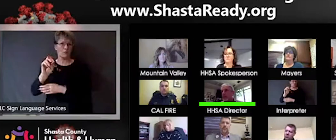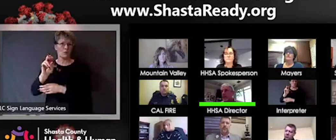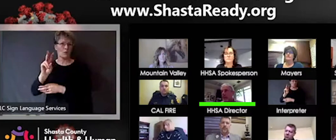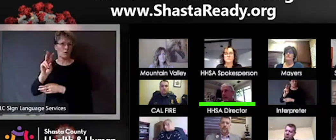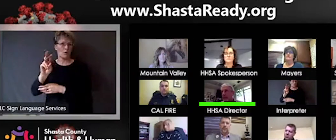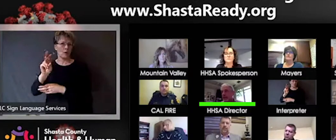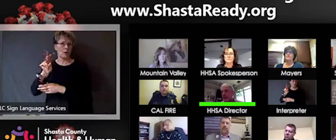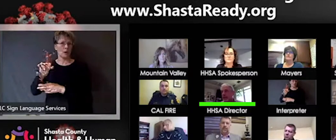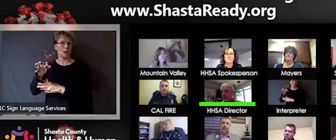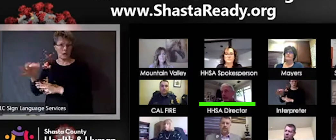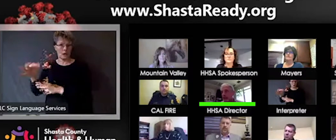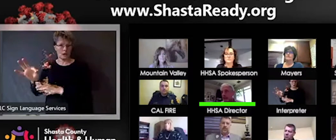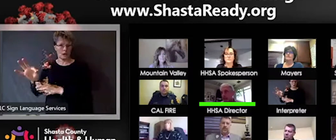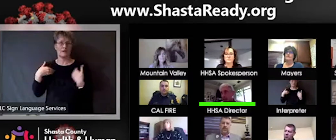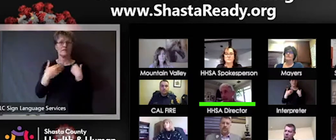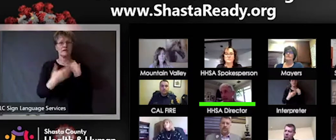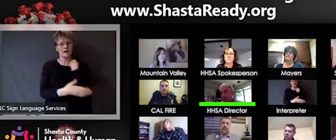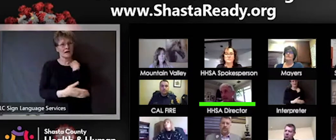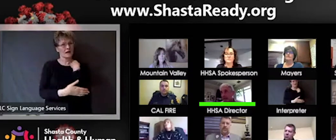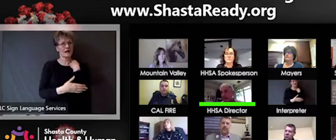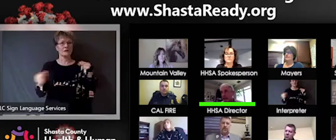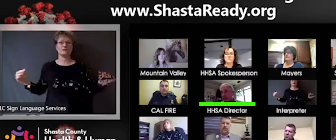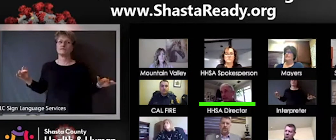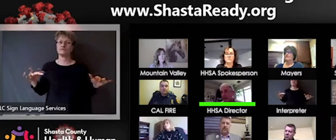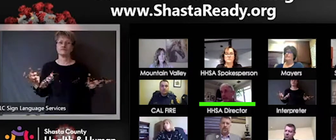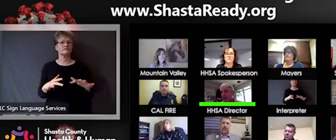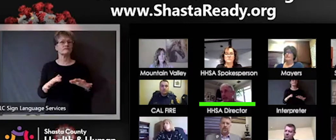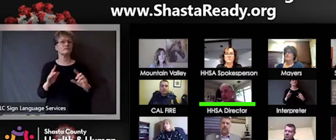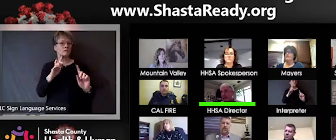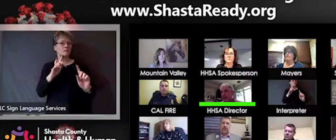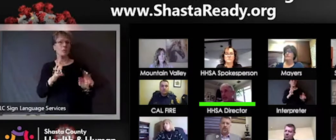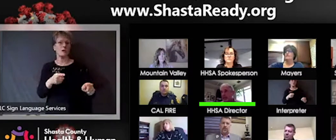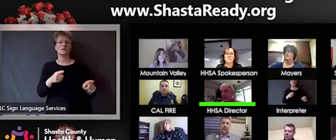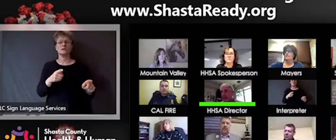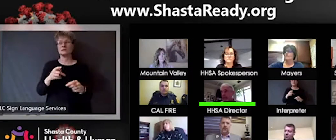incident and this Emergency Operations Center is facilitating that response and